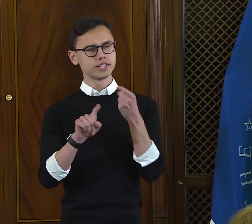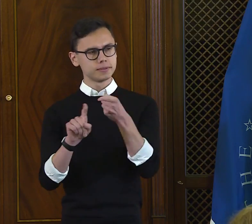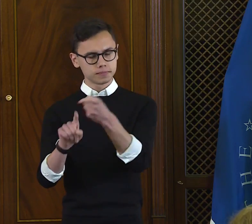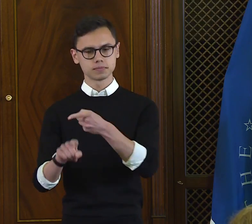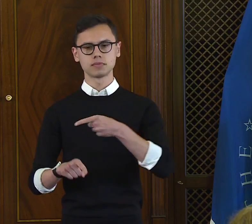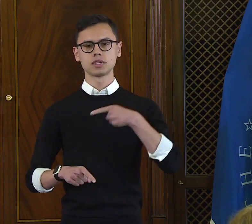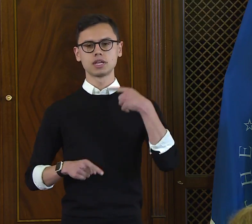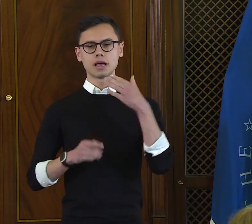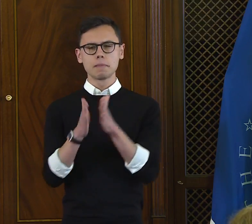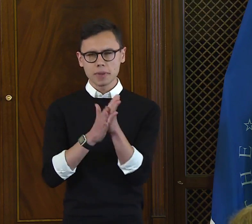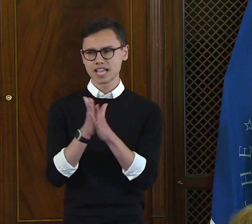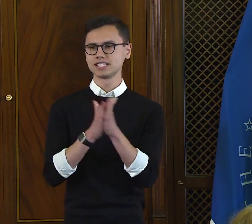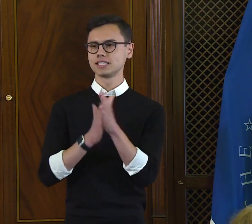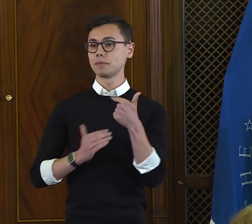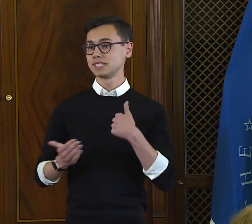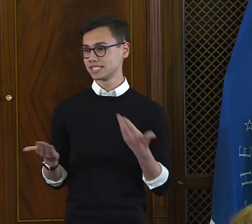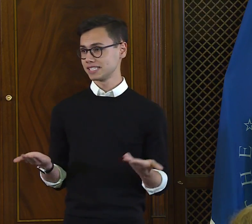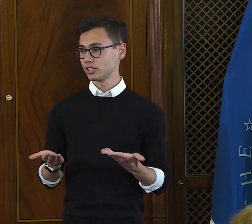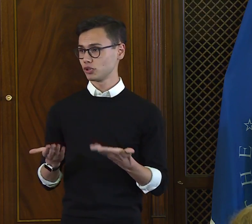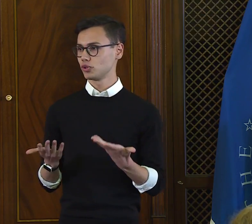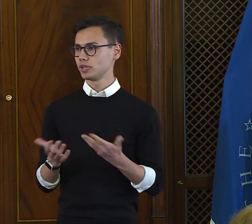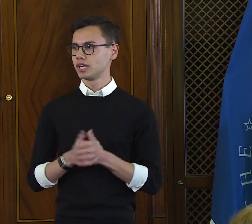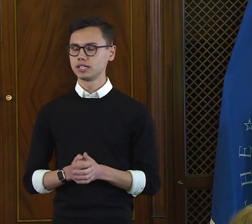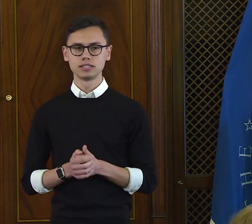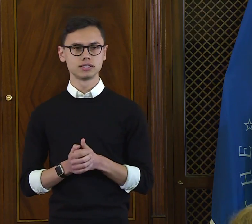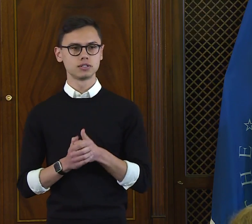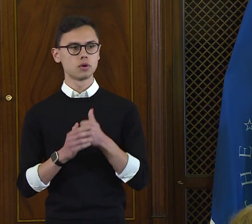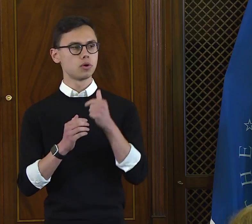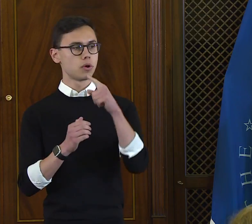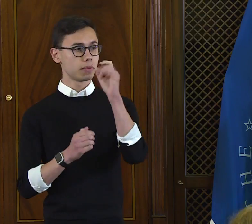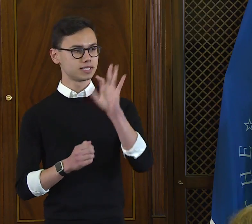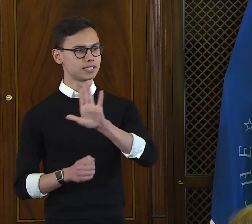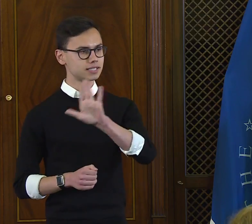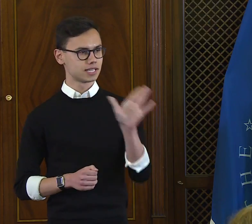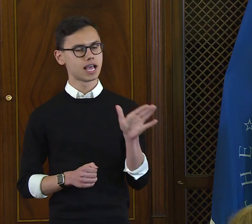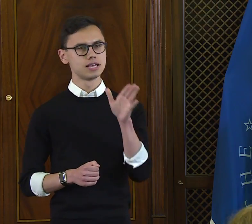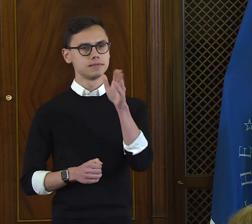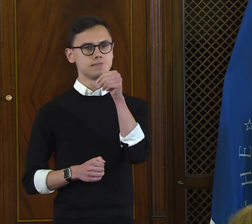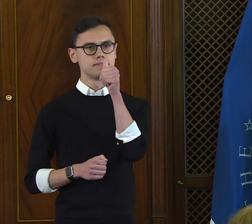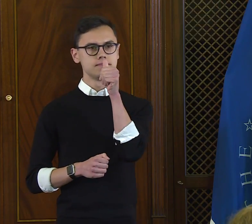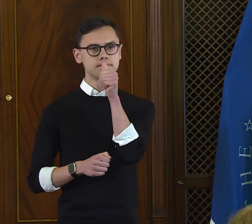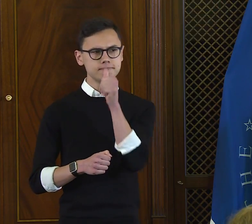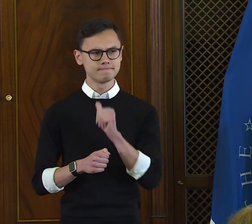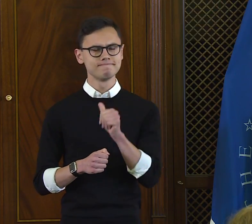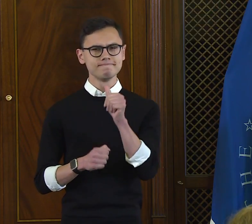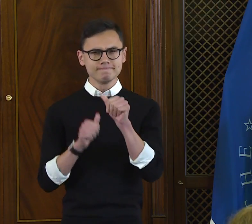Because of their persistence and because of their passion I am able to stand before you today.